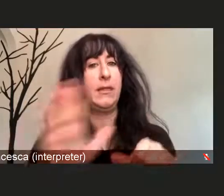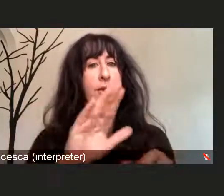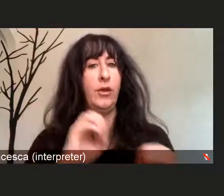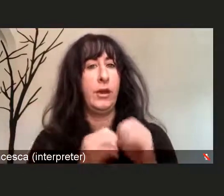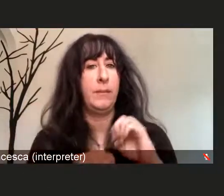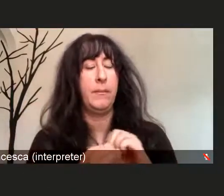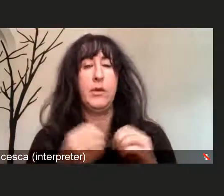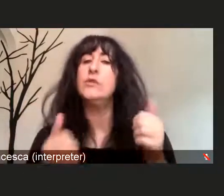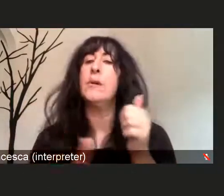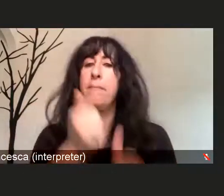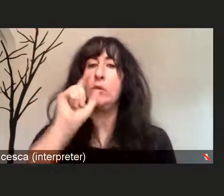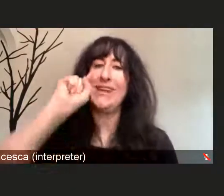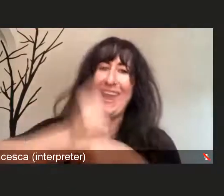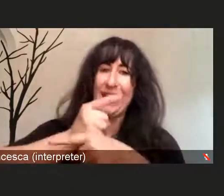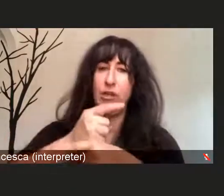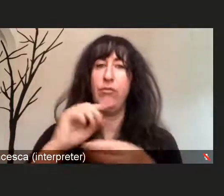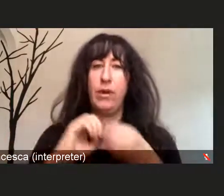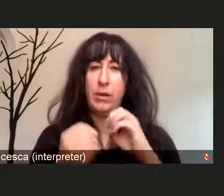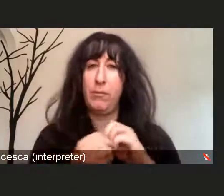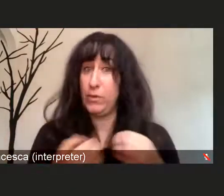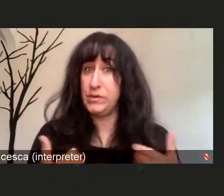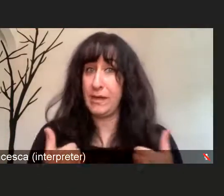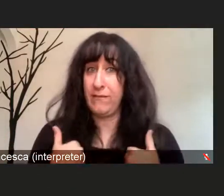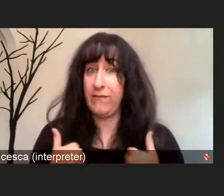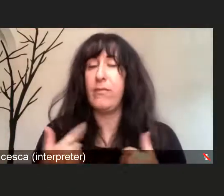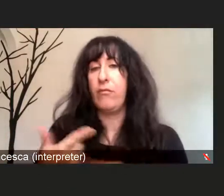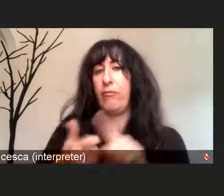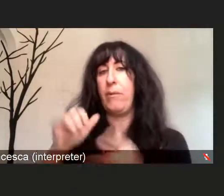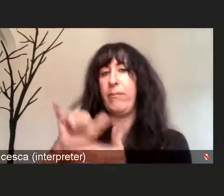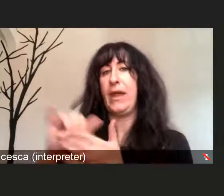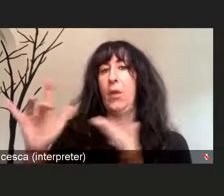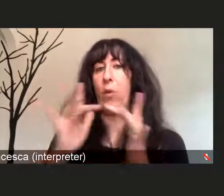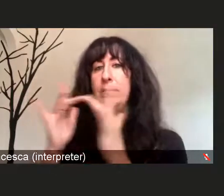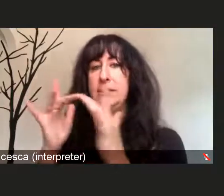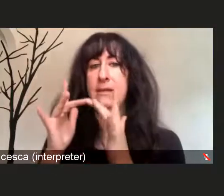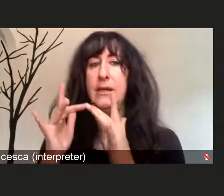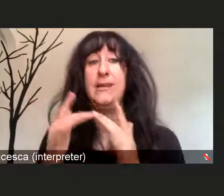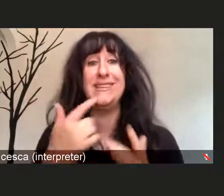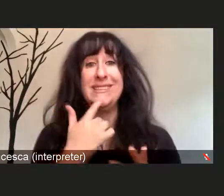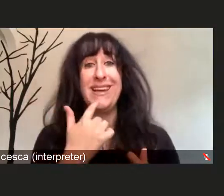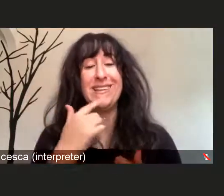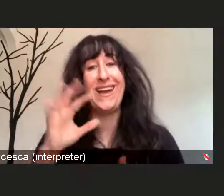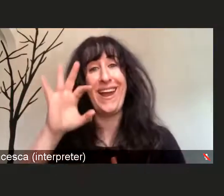that I have from their website state, that there are 95 patients currently hospitalized